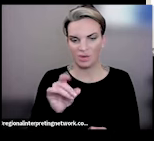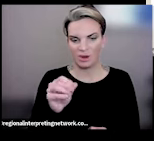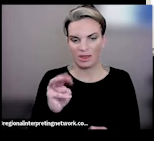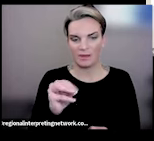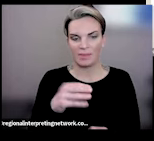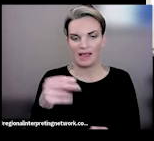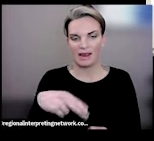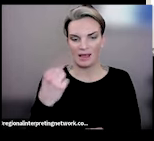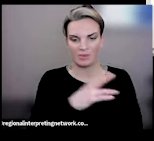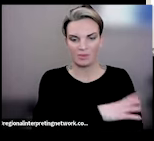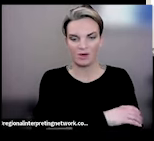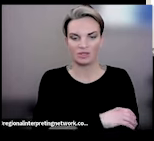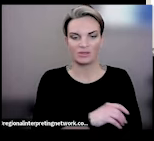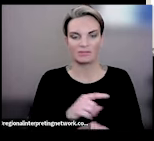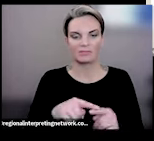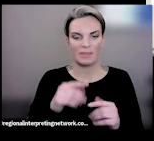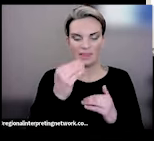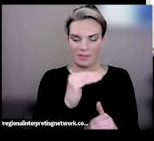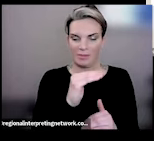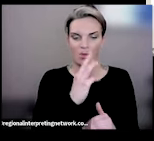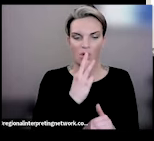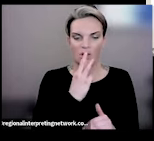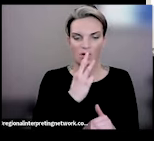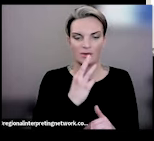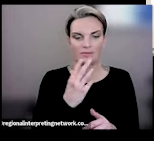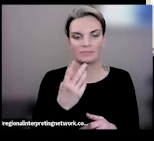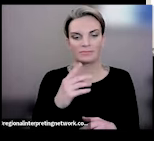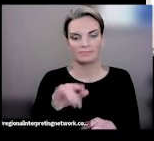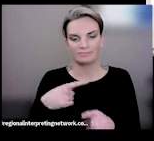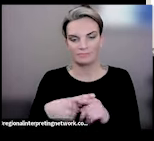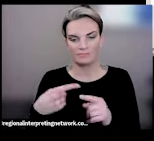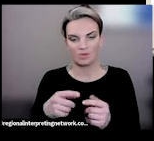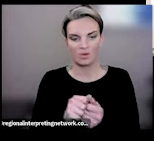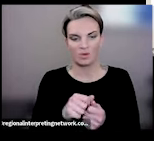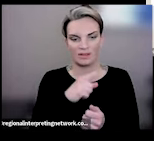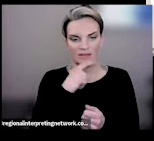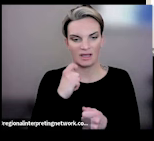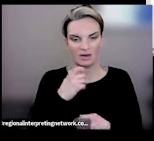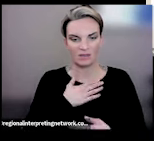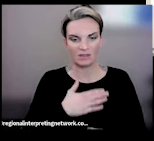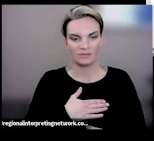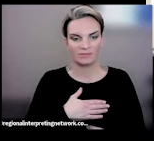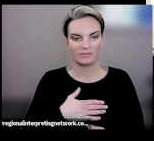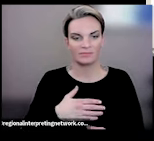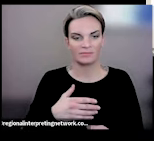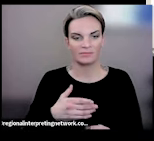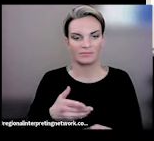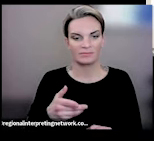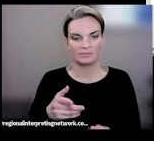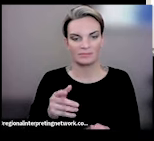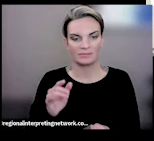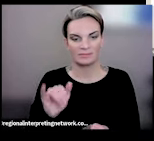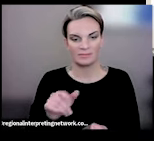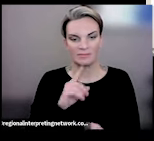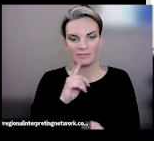eat. JULIA: Man, well that I mean that's tough. That's